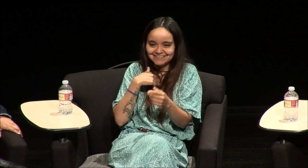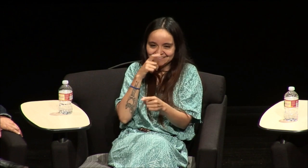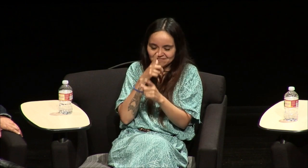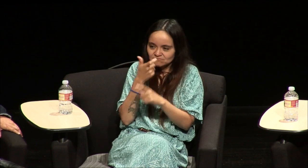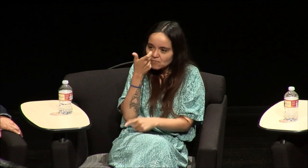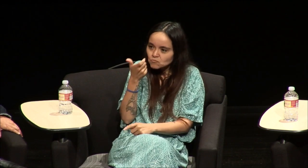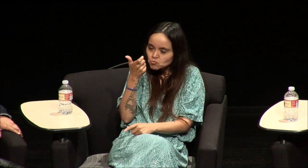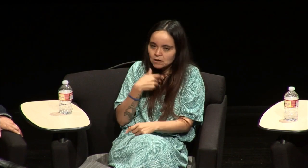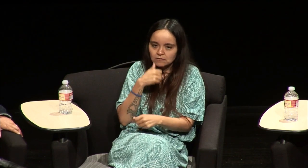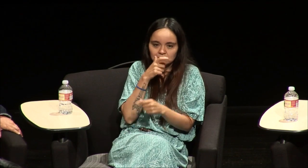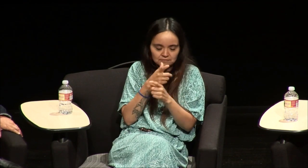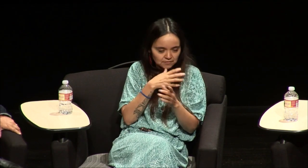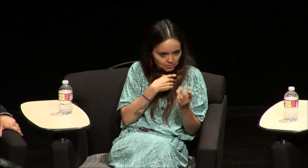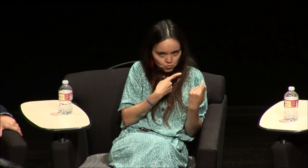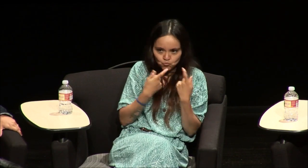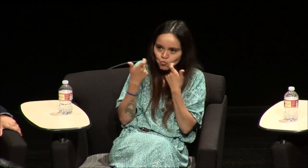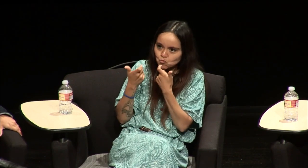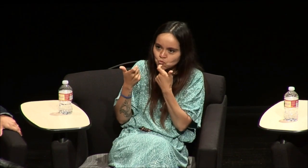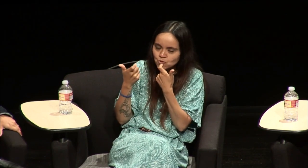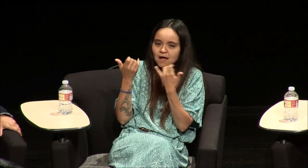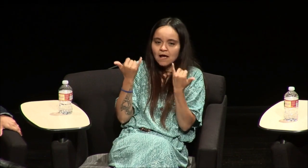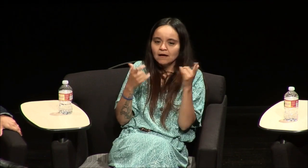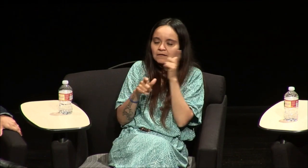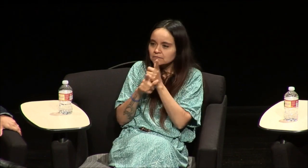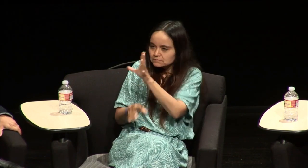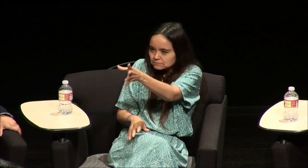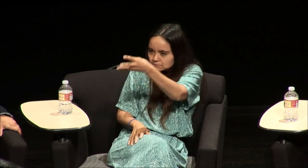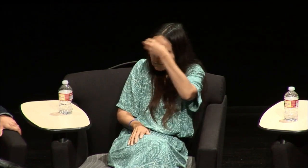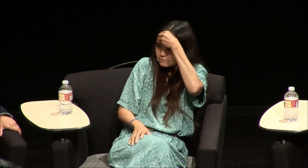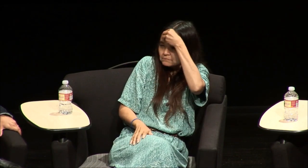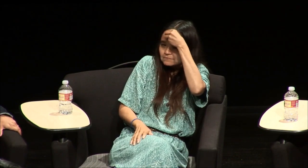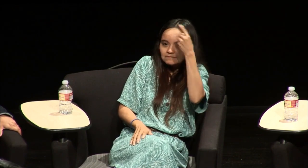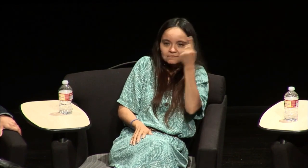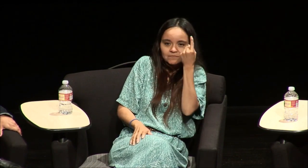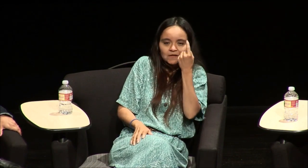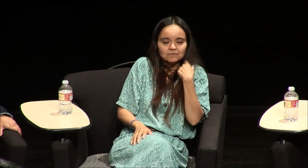soap operas that's she would watch them and then my sister would like memorize